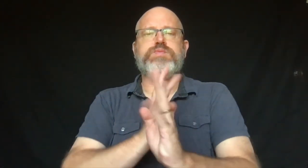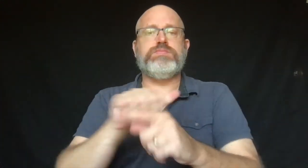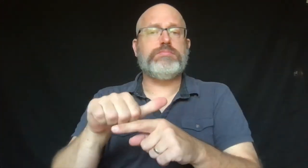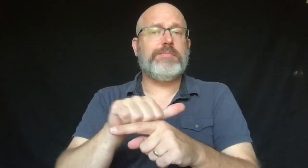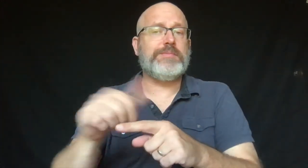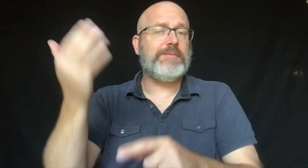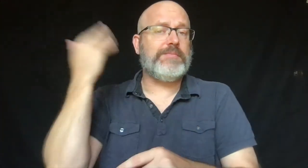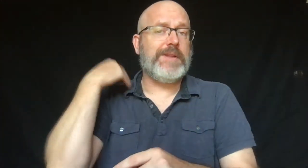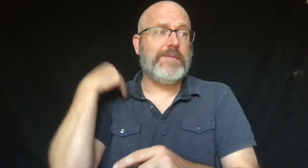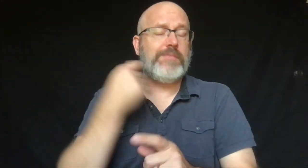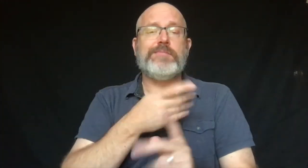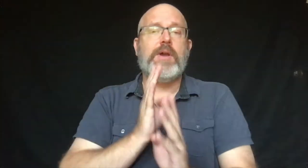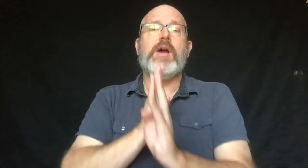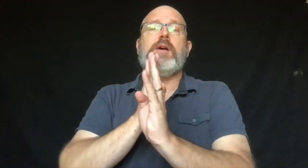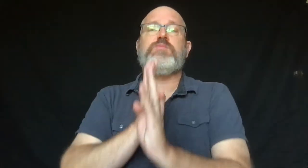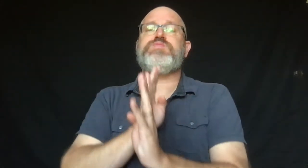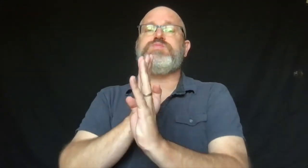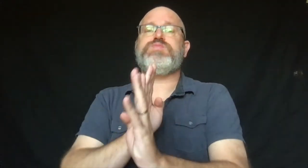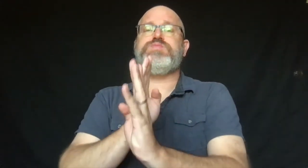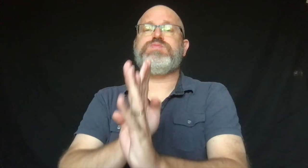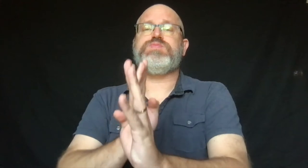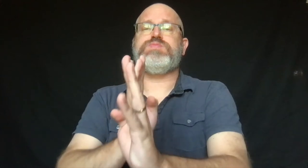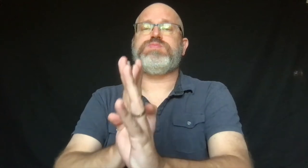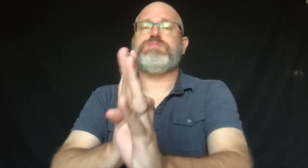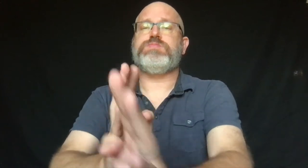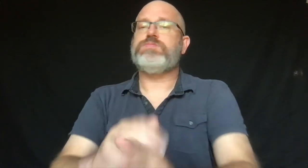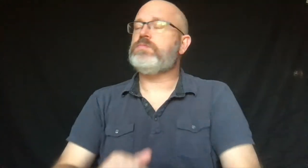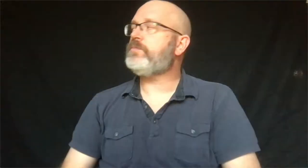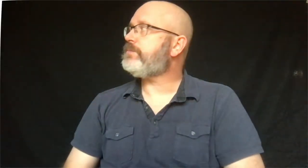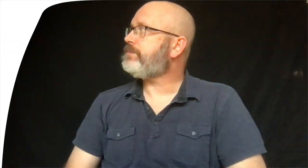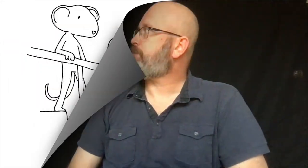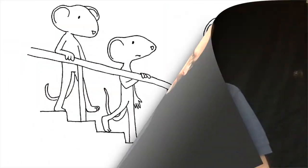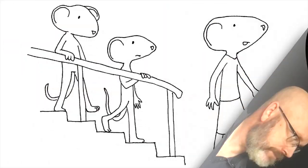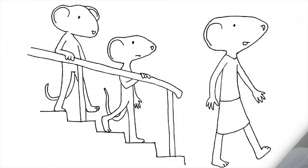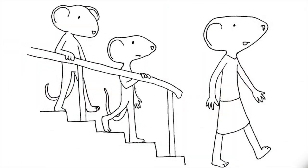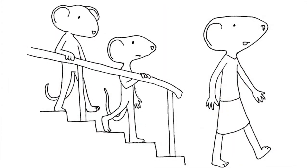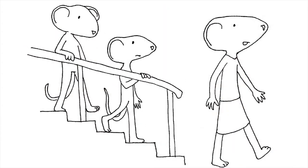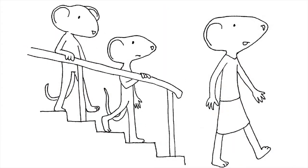They lined up like they practiced in the drill and followed their teachers.